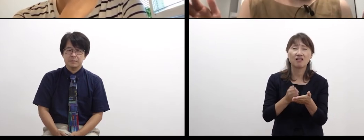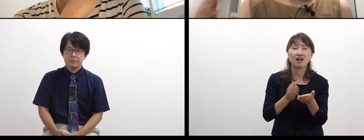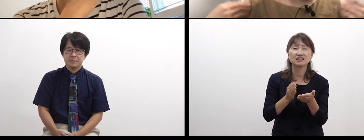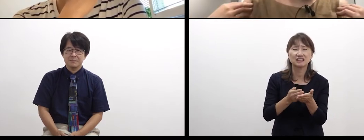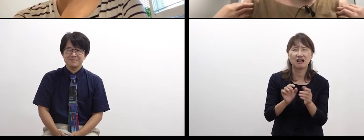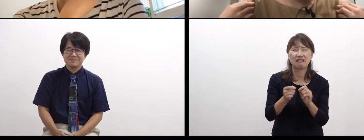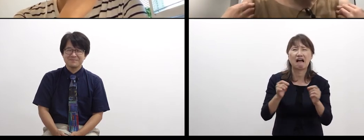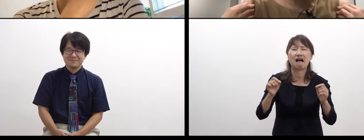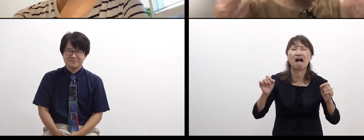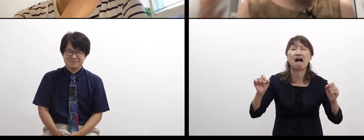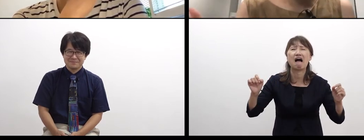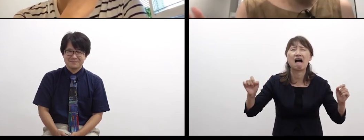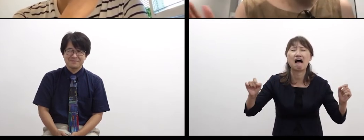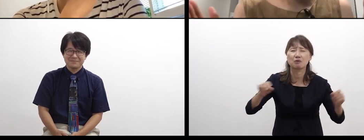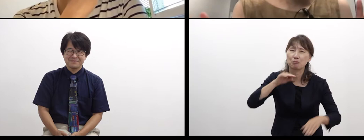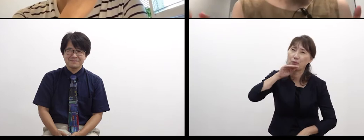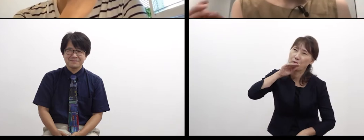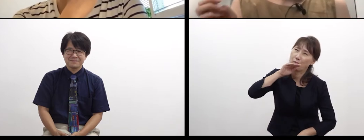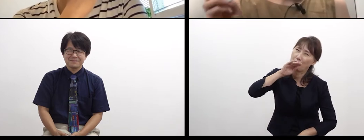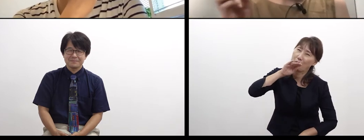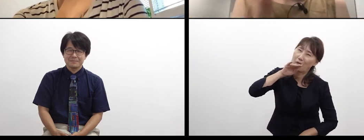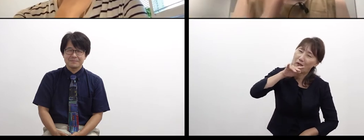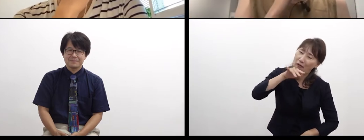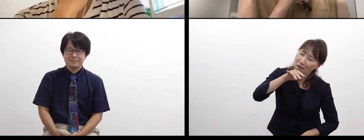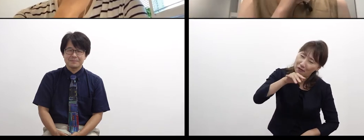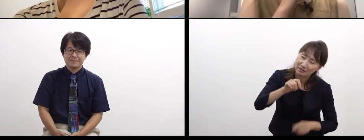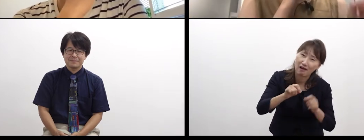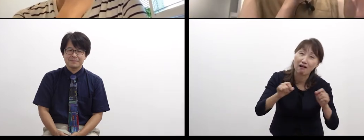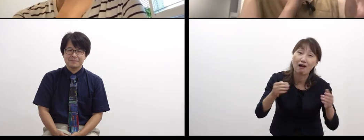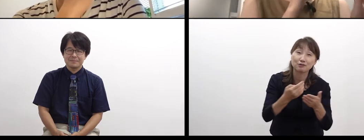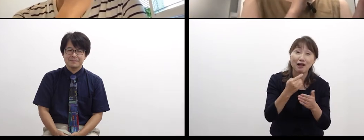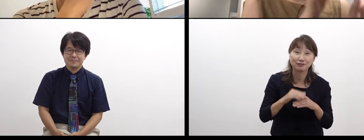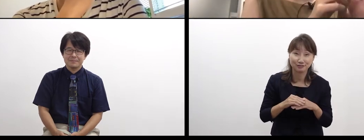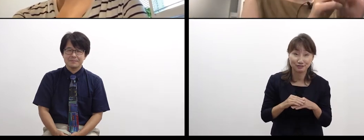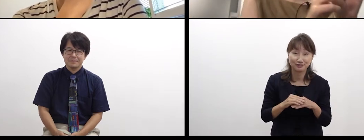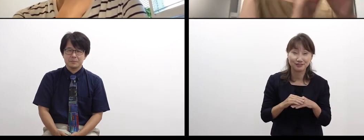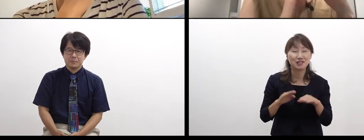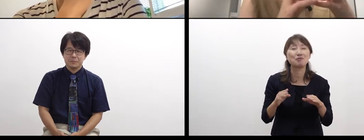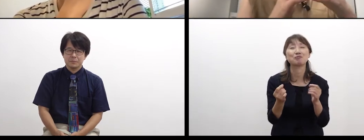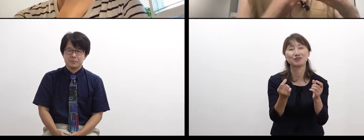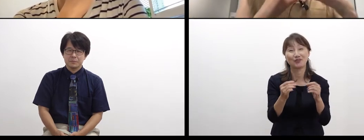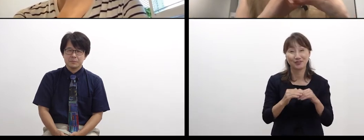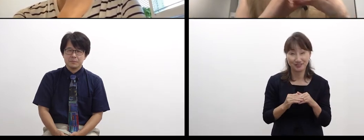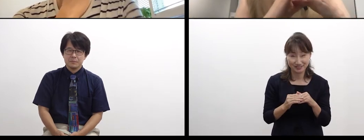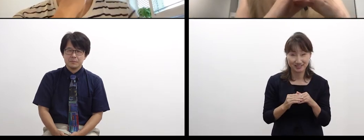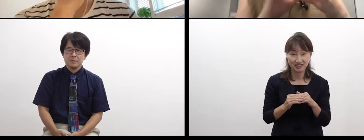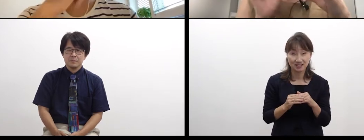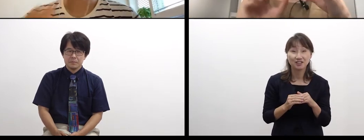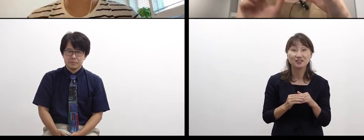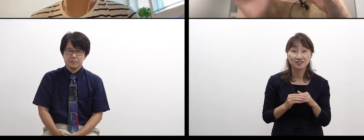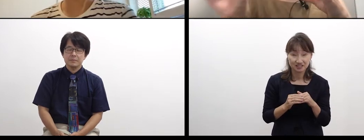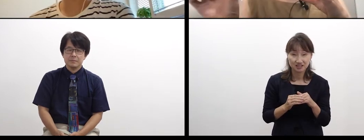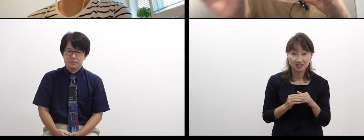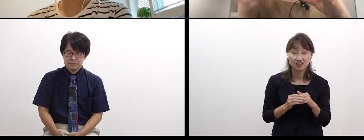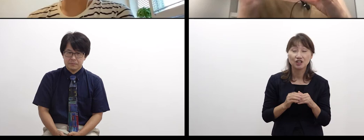Now I’m also talking so long. While I’m searching for a way